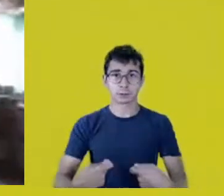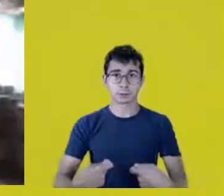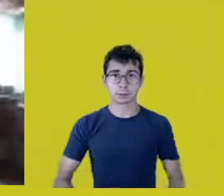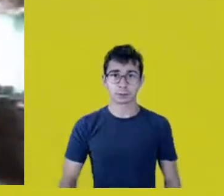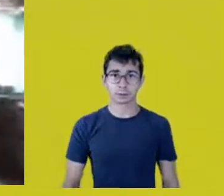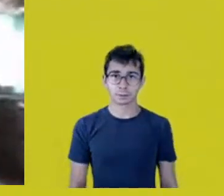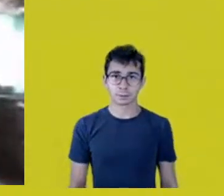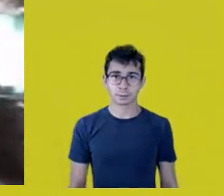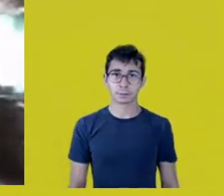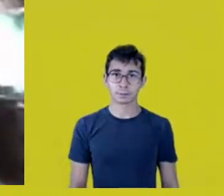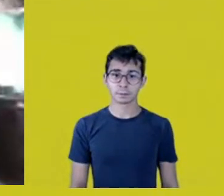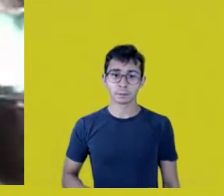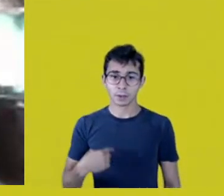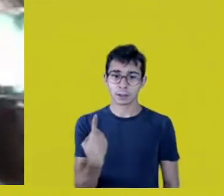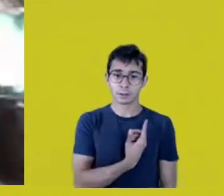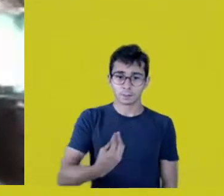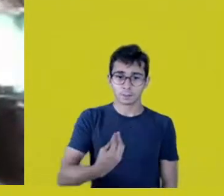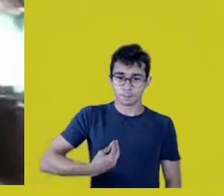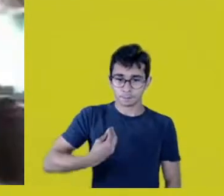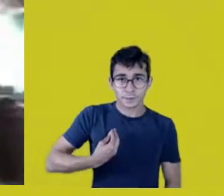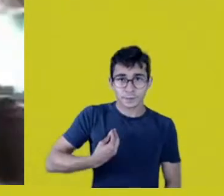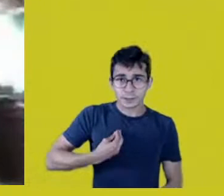Trying to survive, basically.